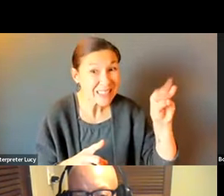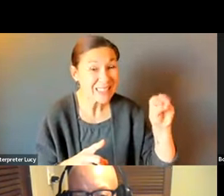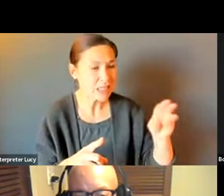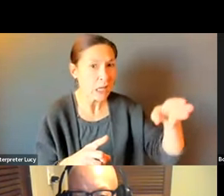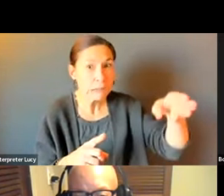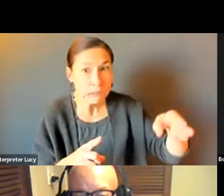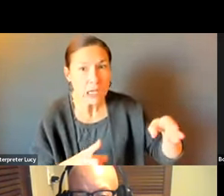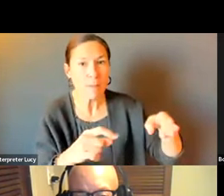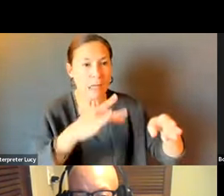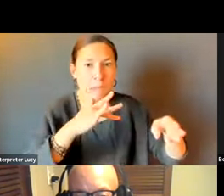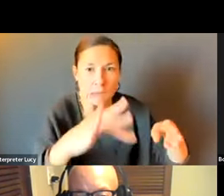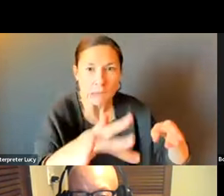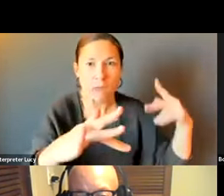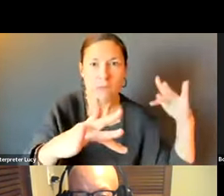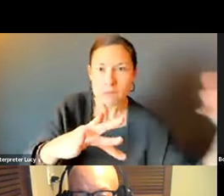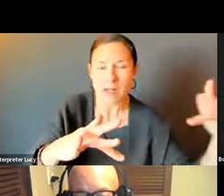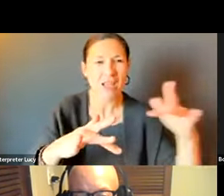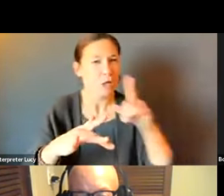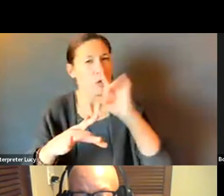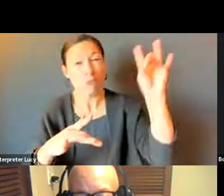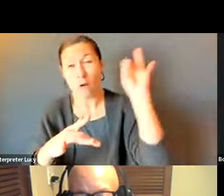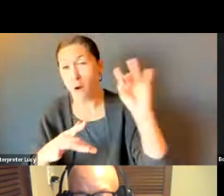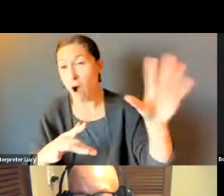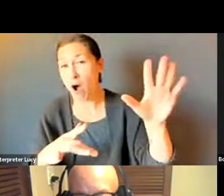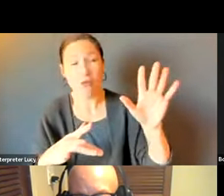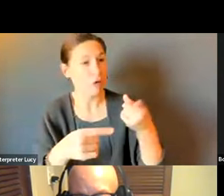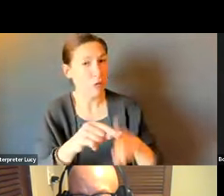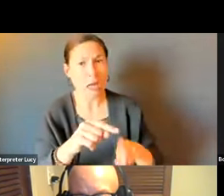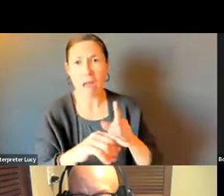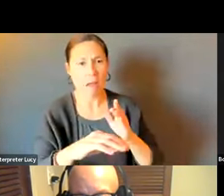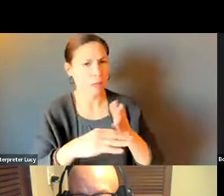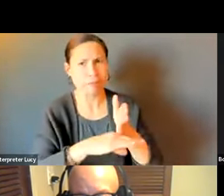AND CURB-CUTS ALONG ROUTE 9. CONDITIONS ARE ATROCIOUS AND